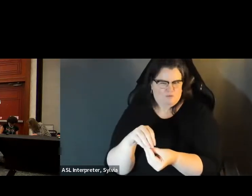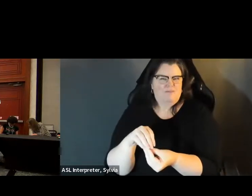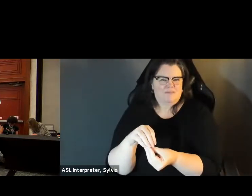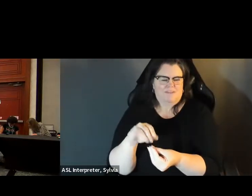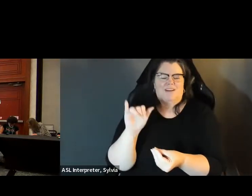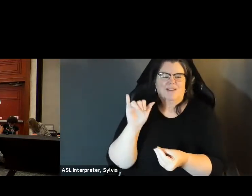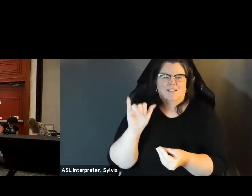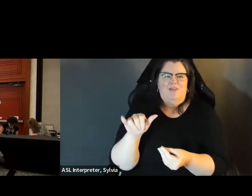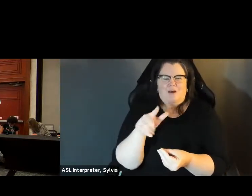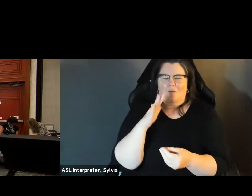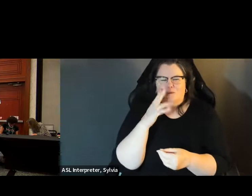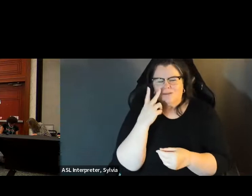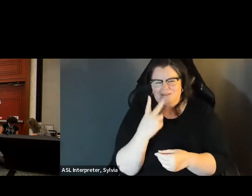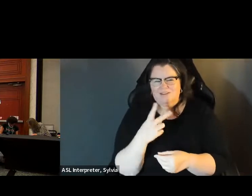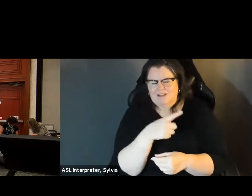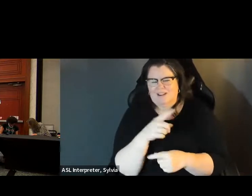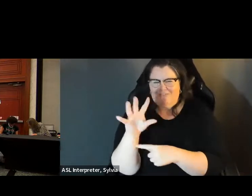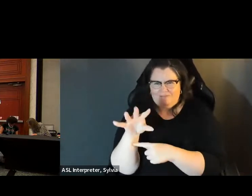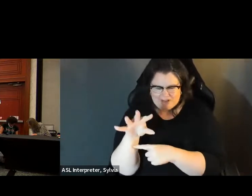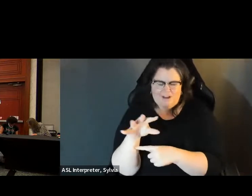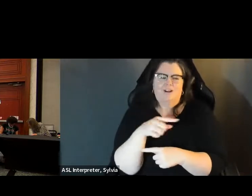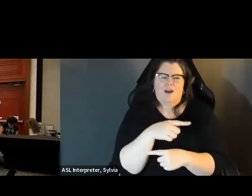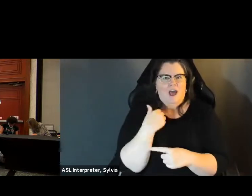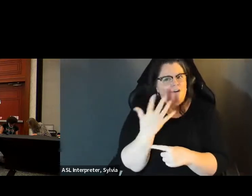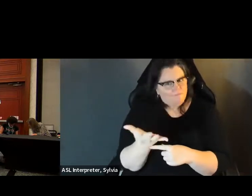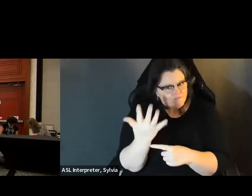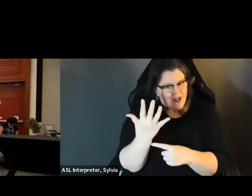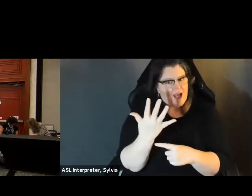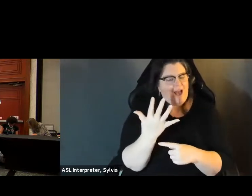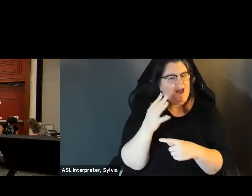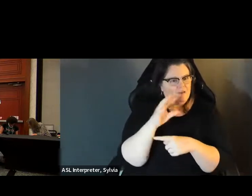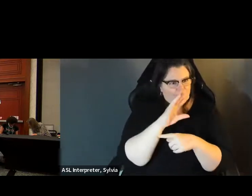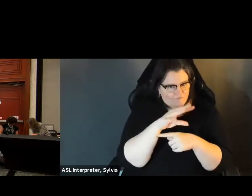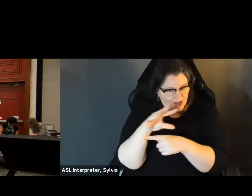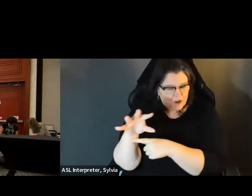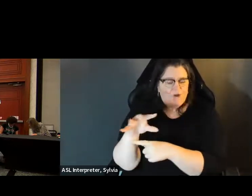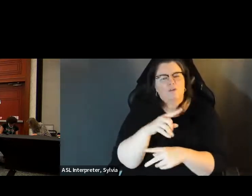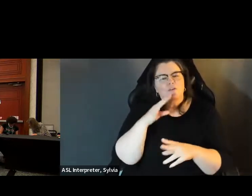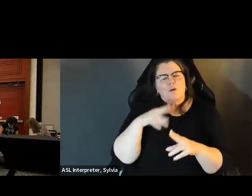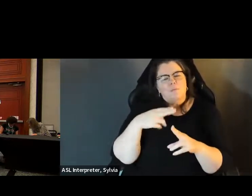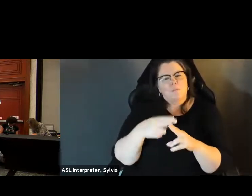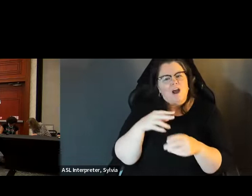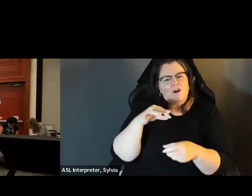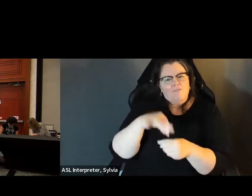That's what hosts Amani Barbara uncovers and vote for access. voters exercising their rights . That's what the host